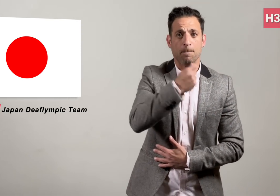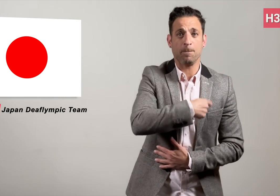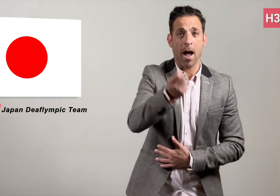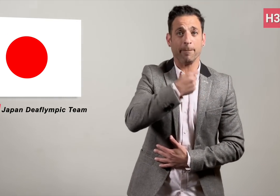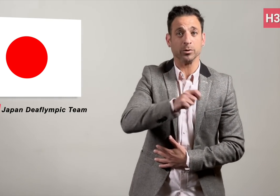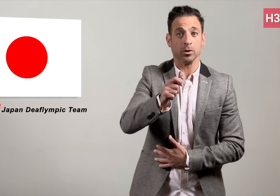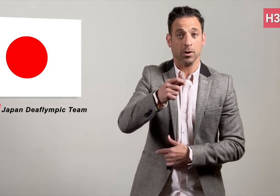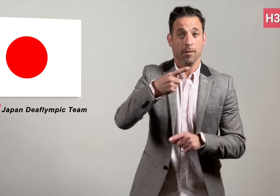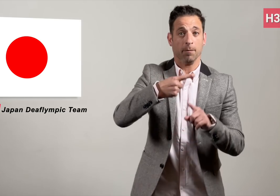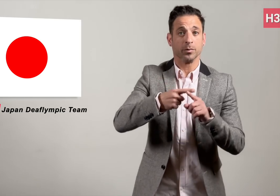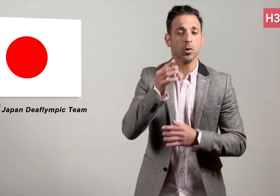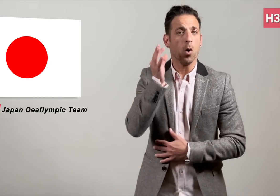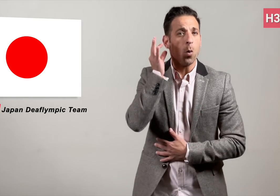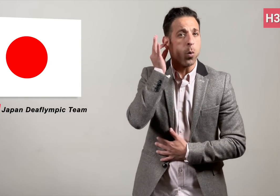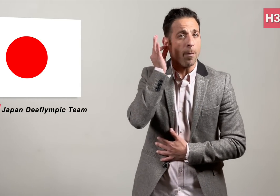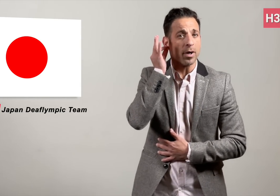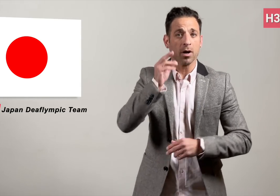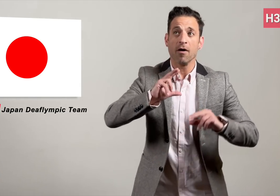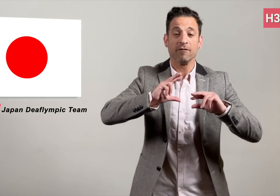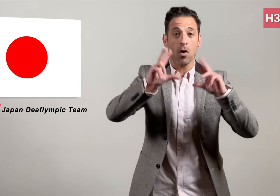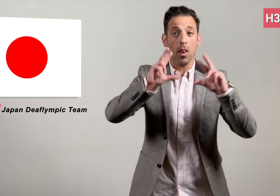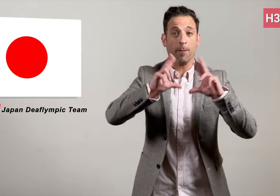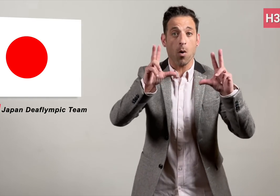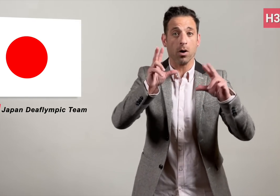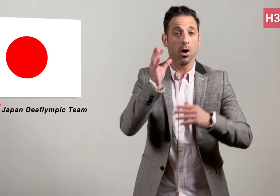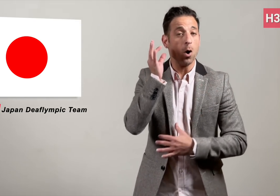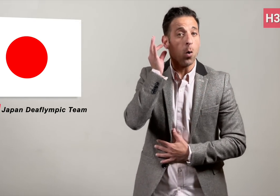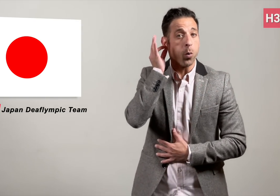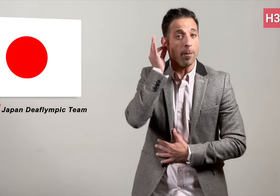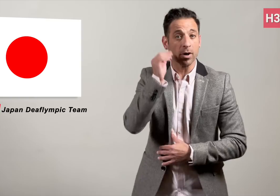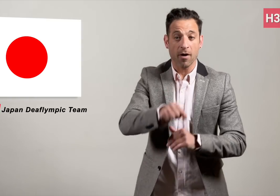in Badminton, Women's Volleyball,